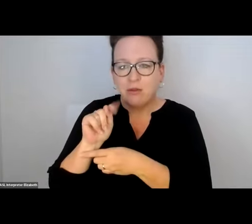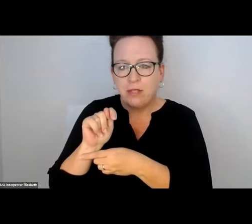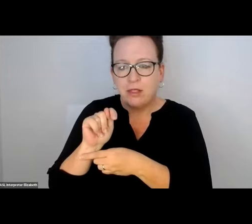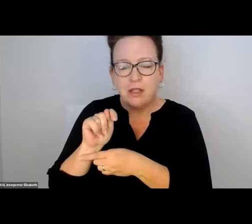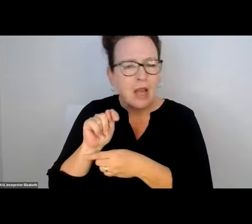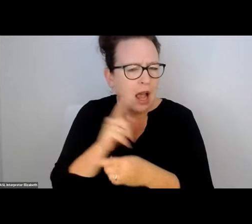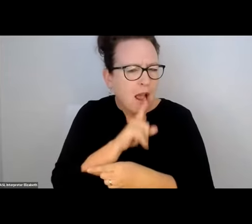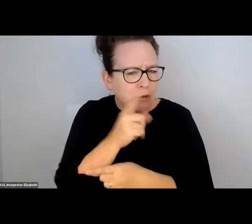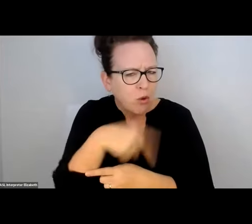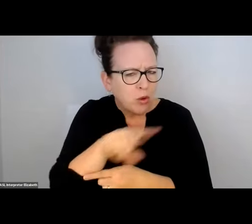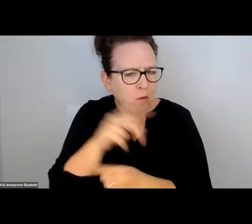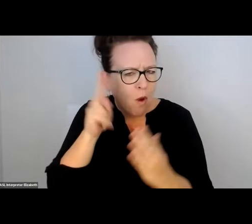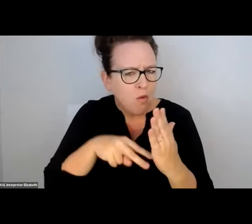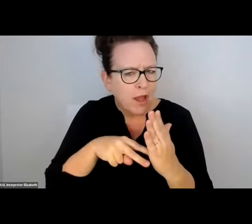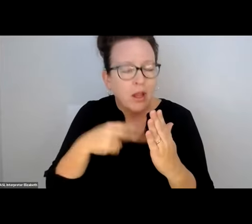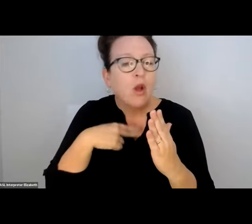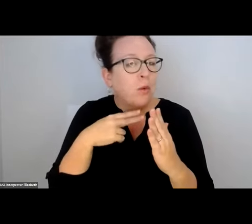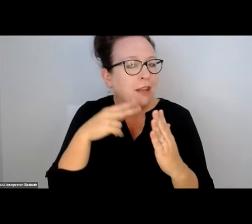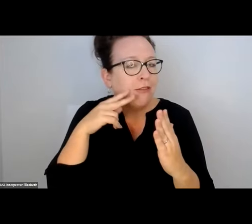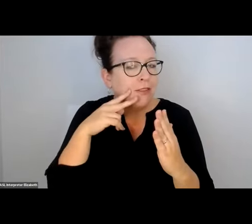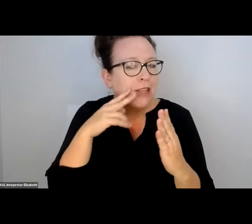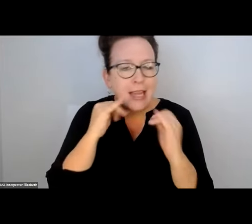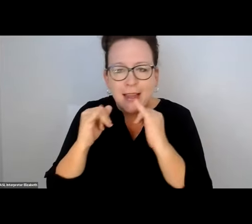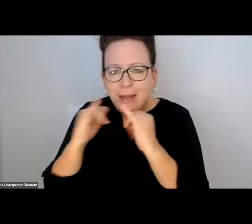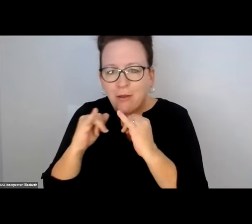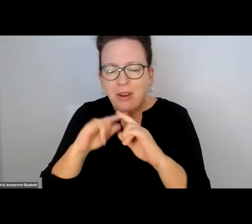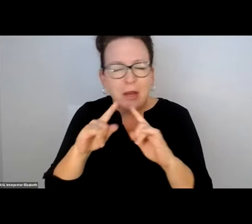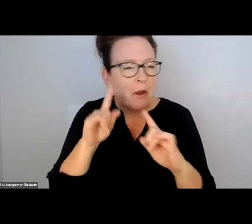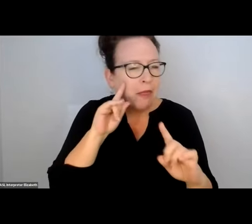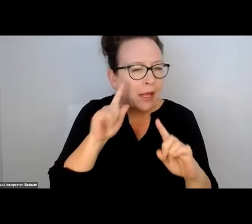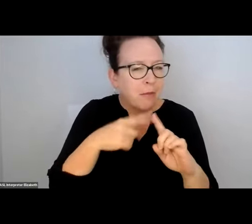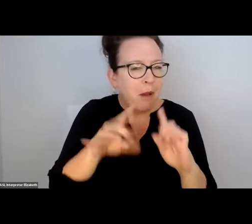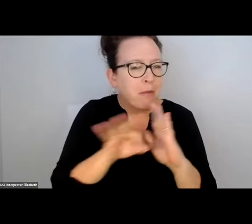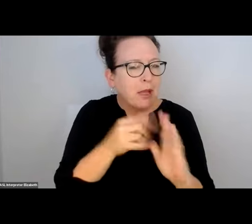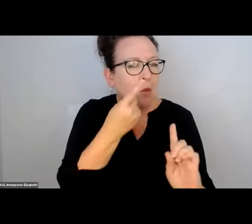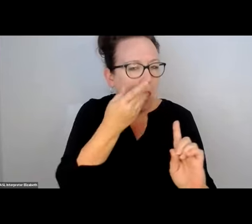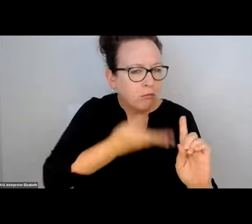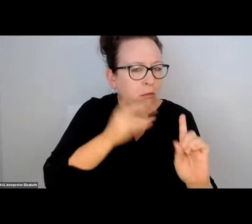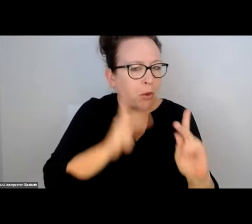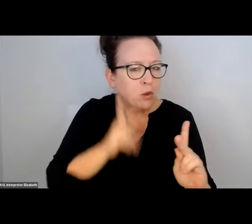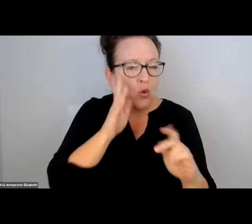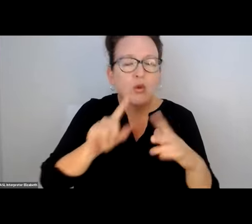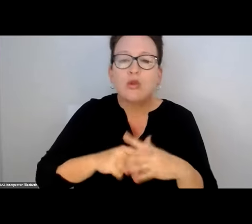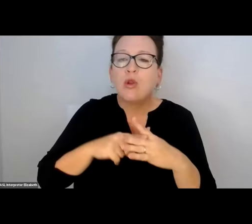ENGAGEMENT DRAFT PLAN THAT I THINK MANY OF YOU HAVE SEEN. WE HAVE NARROWED DOWN AN INDIVIDUAL WE BELIEVE WILL BE